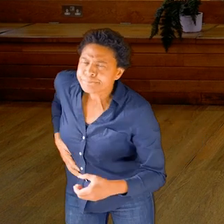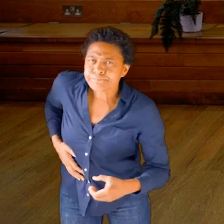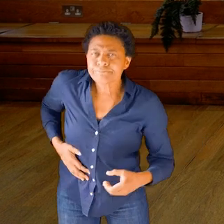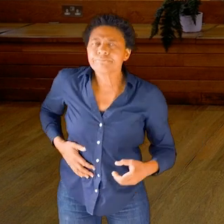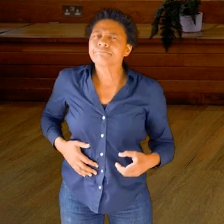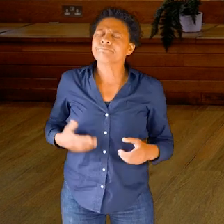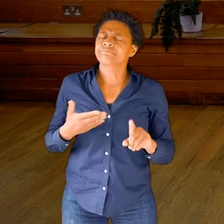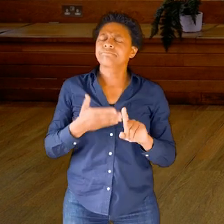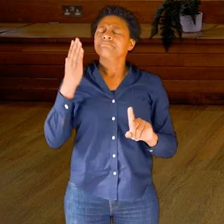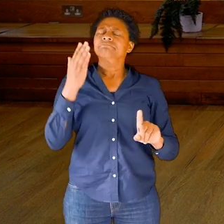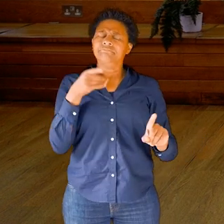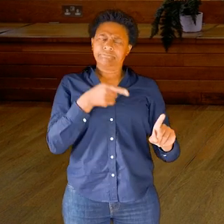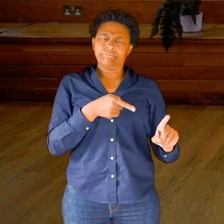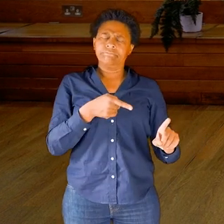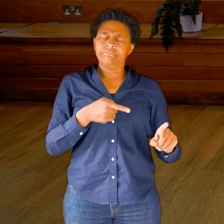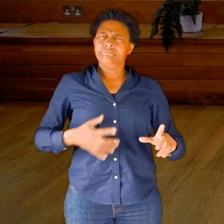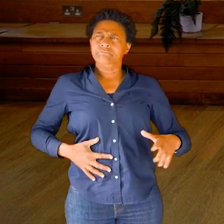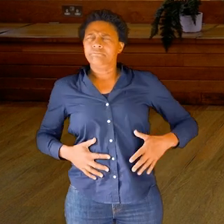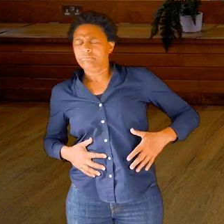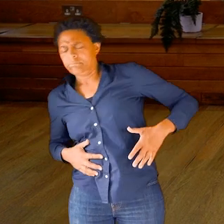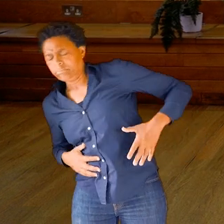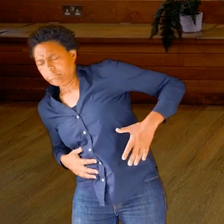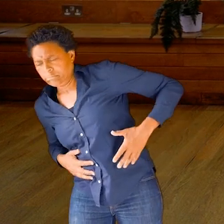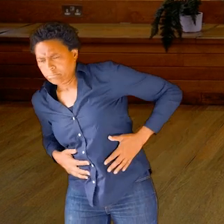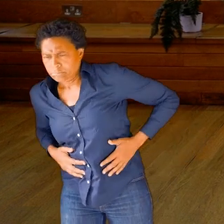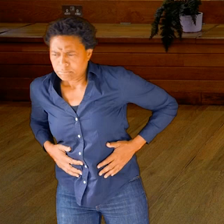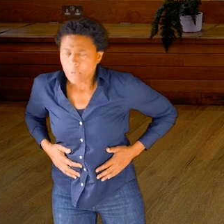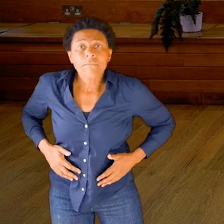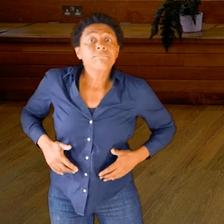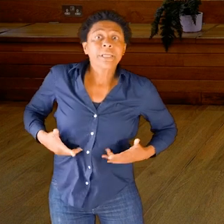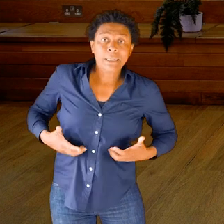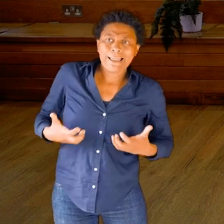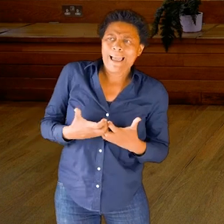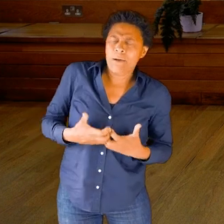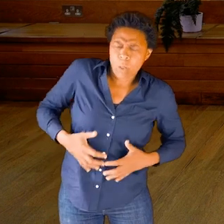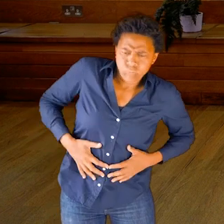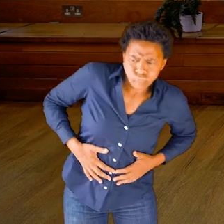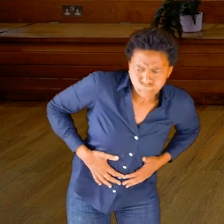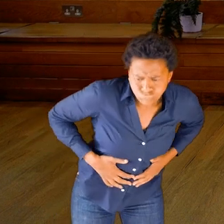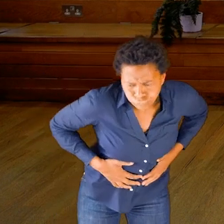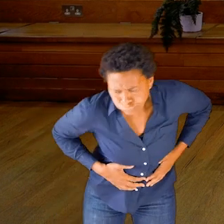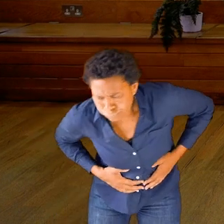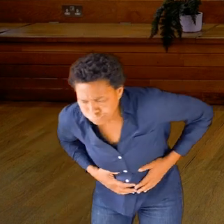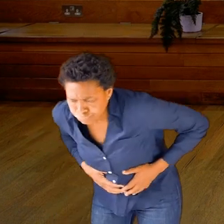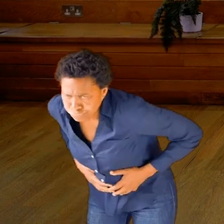And just get a sense, shifting around—starting to shift around,